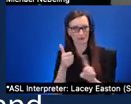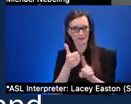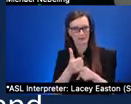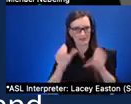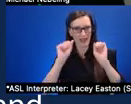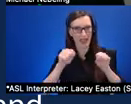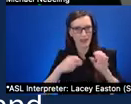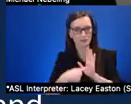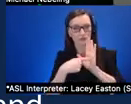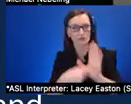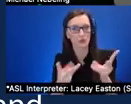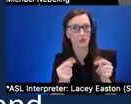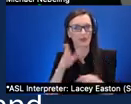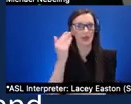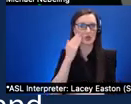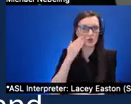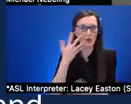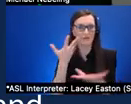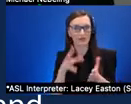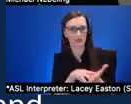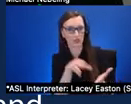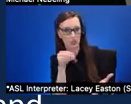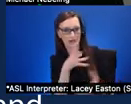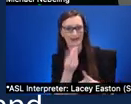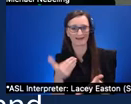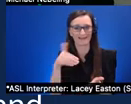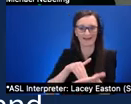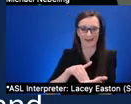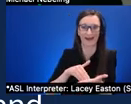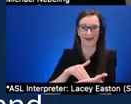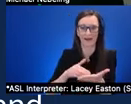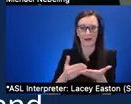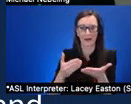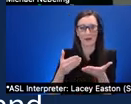show what they've learned and again providing many different ways for them to do that